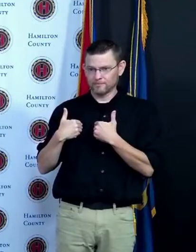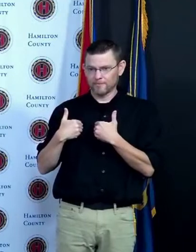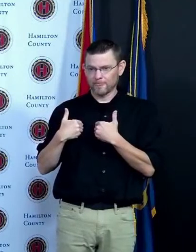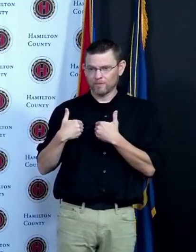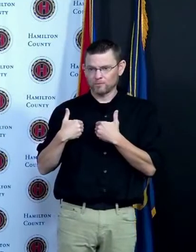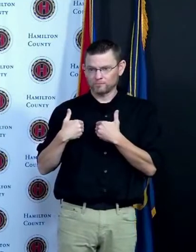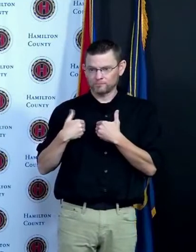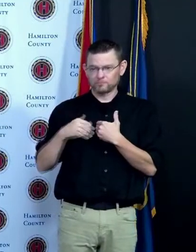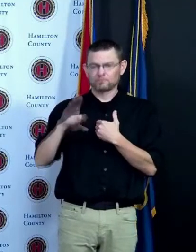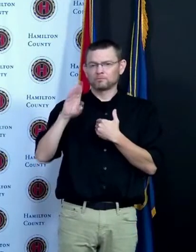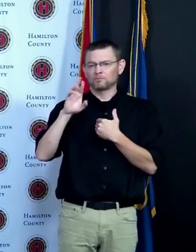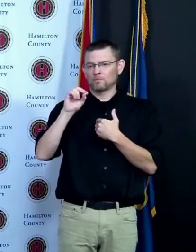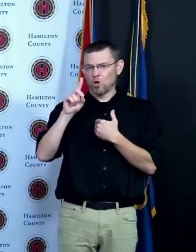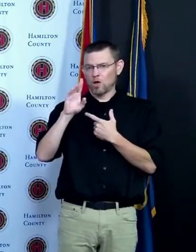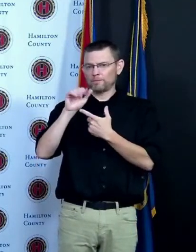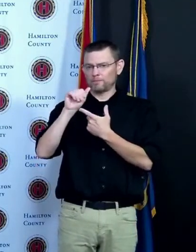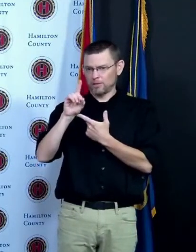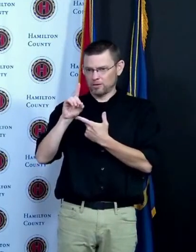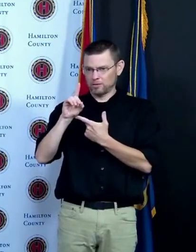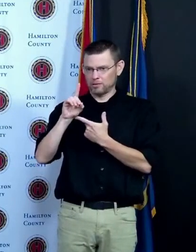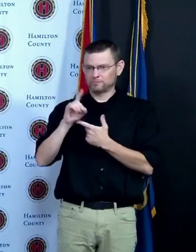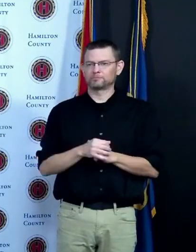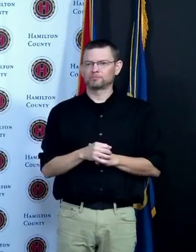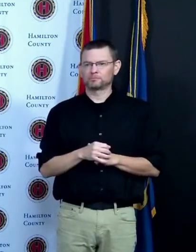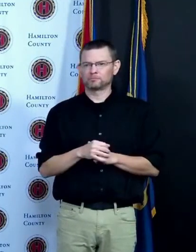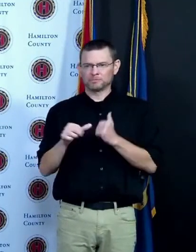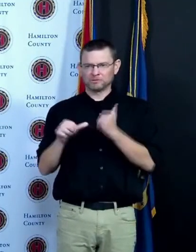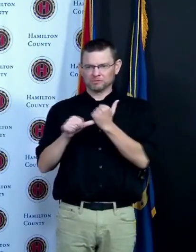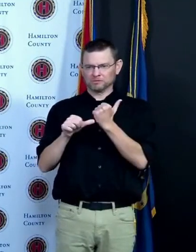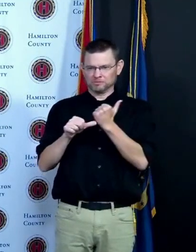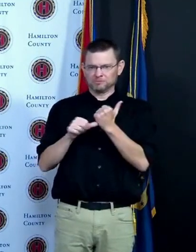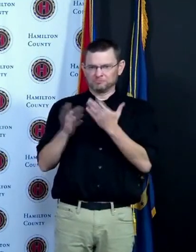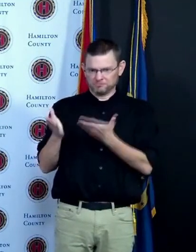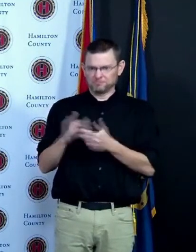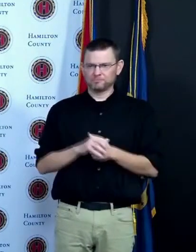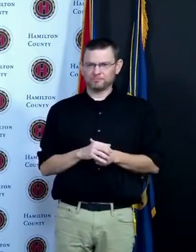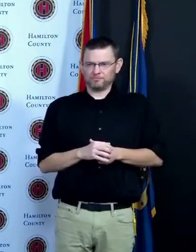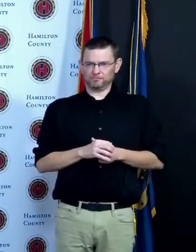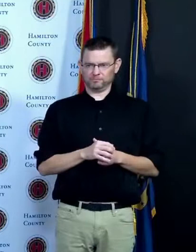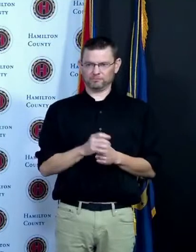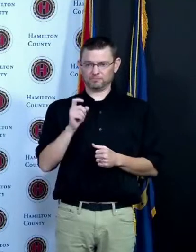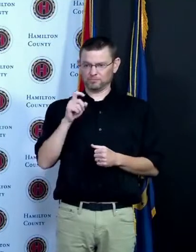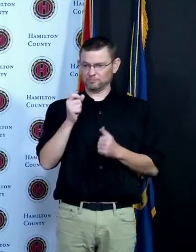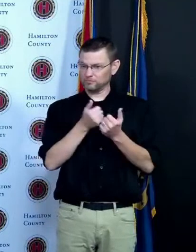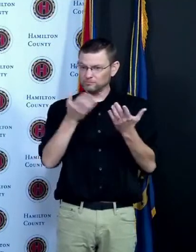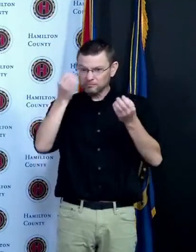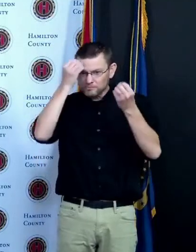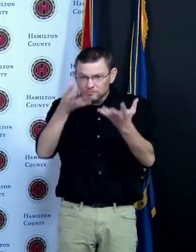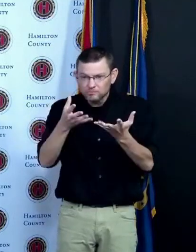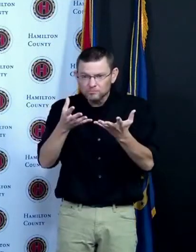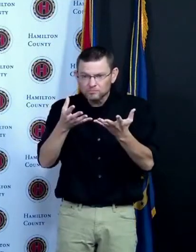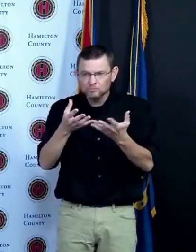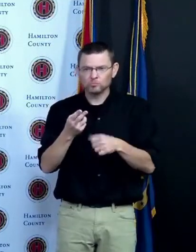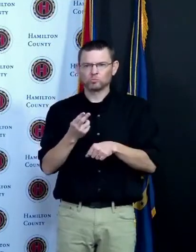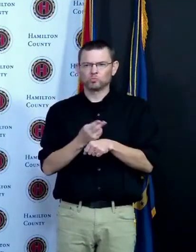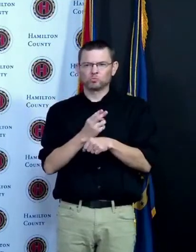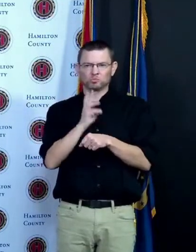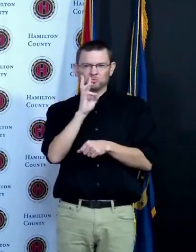help for two if you need information related to those go to five one three that's our website